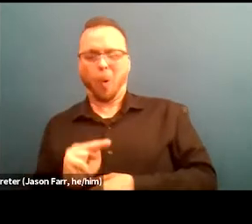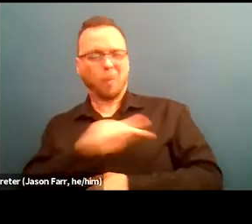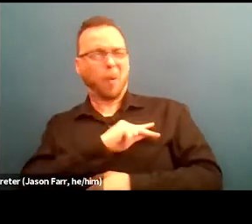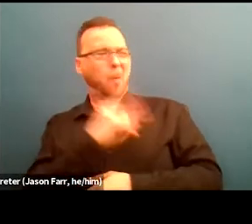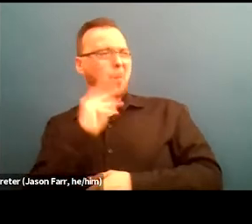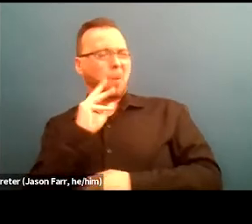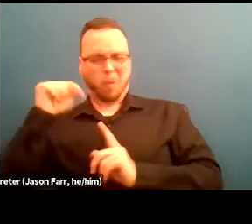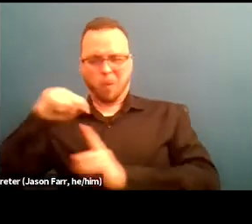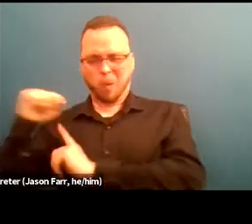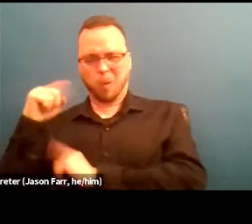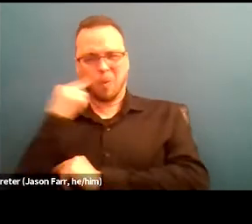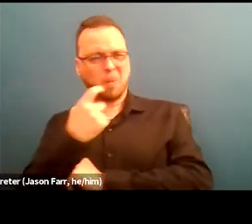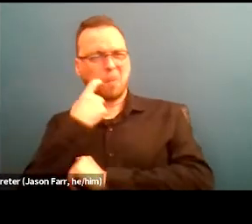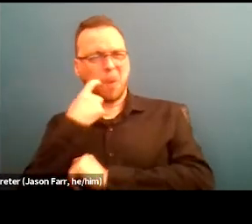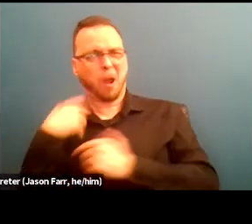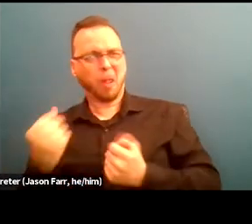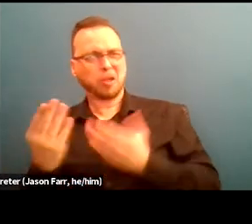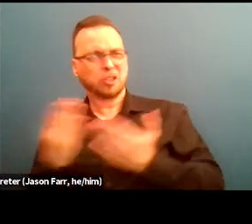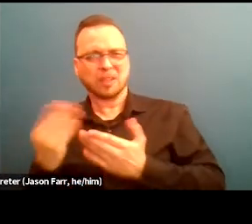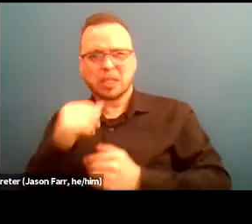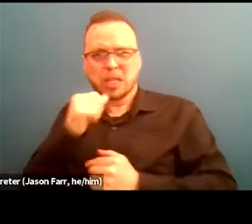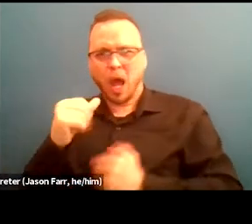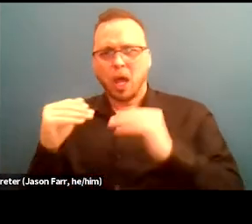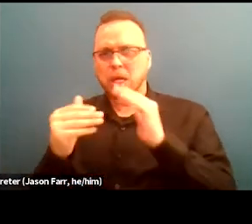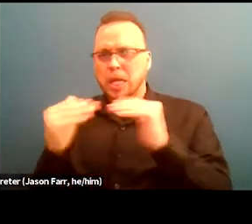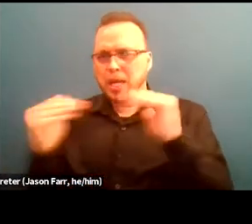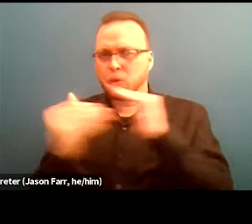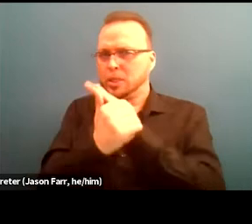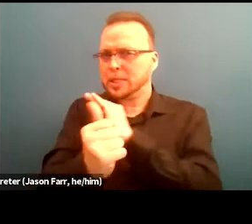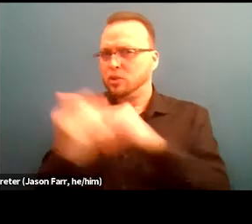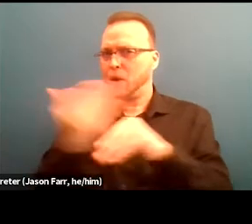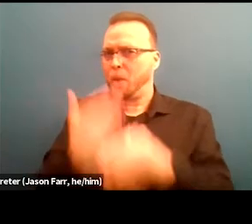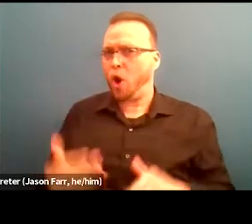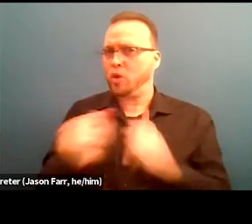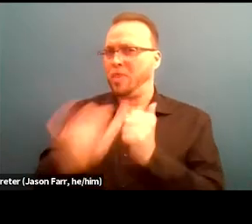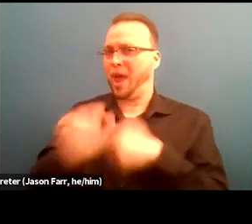rather than as equally skilled partners in the work. So it's important that we all recognize the skills